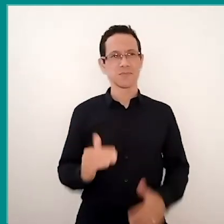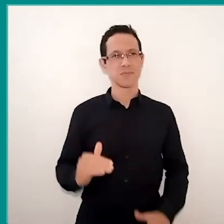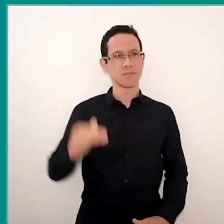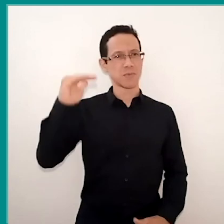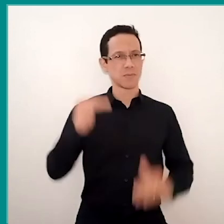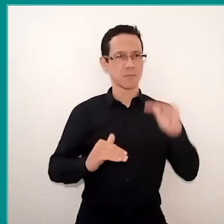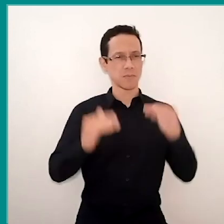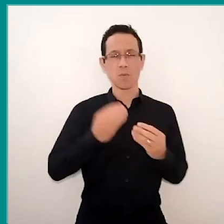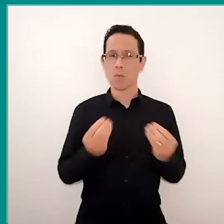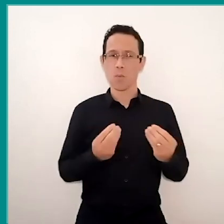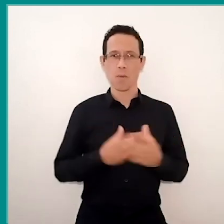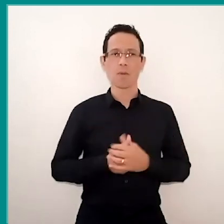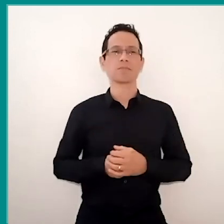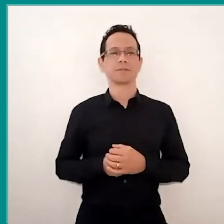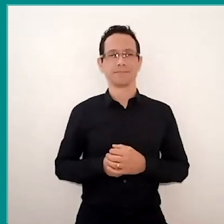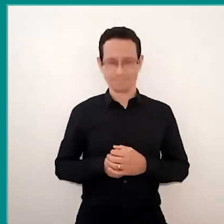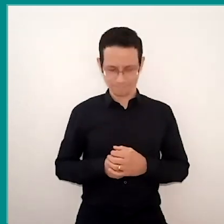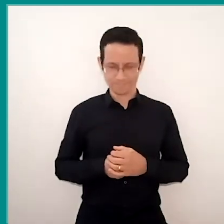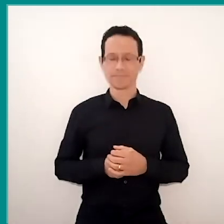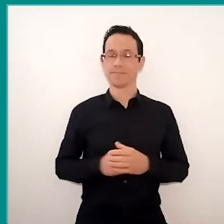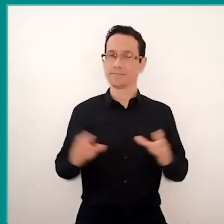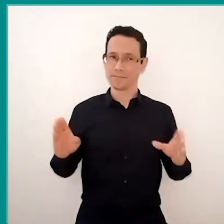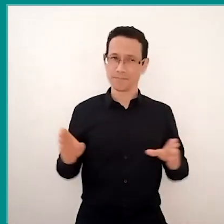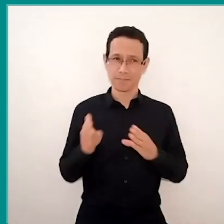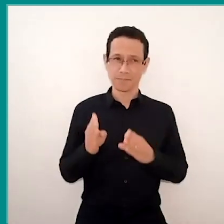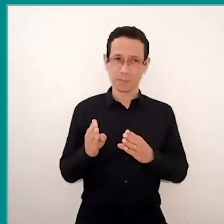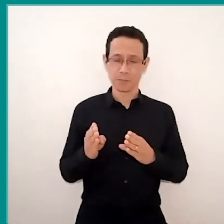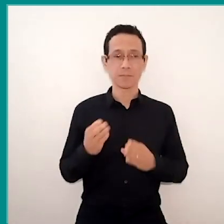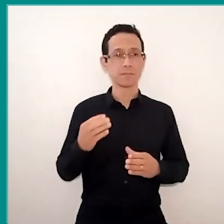It's with this creative bias, but also intentional